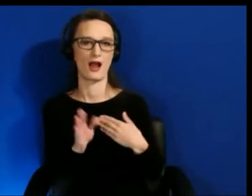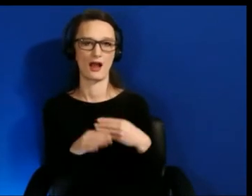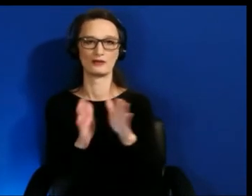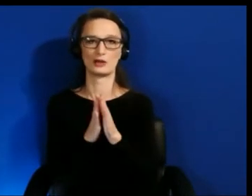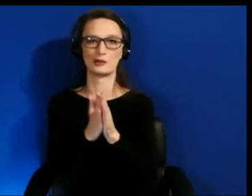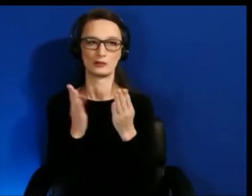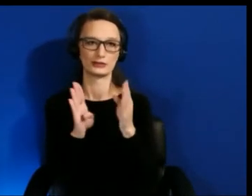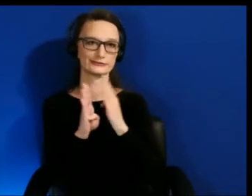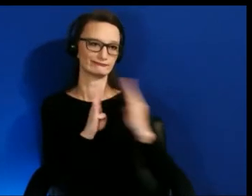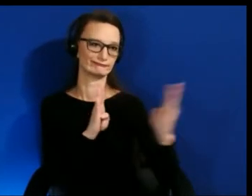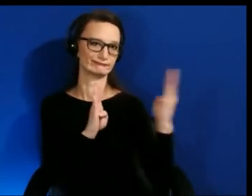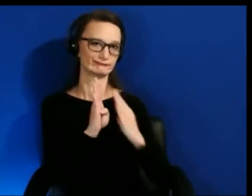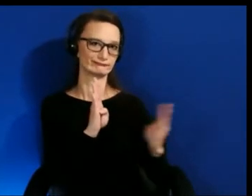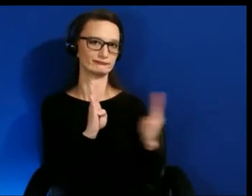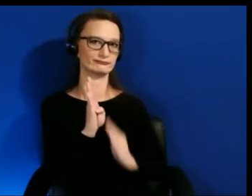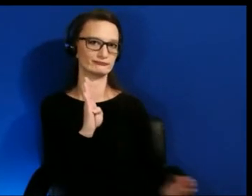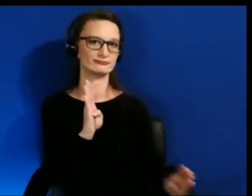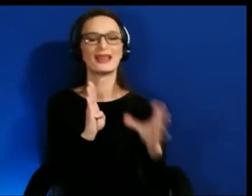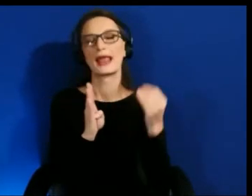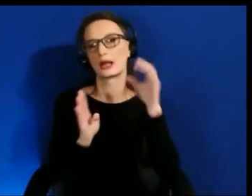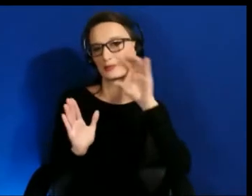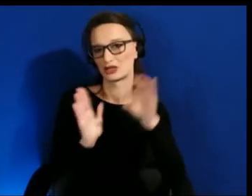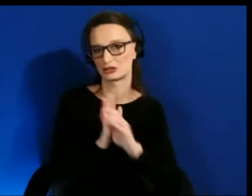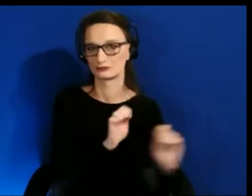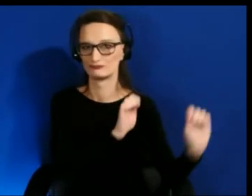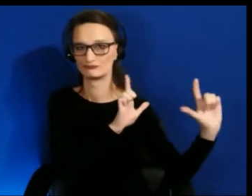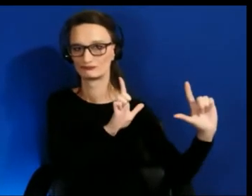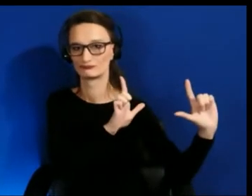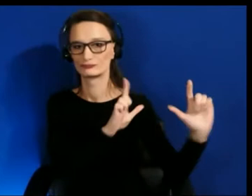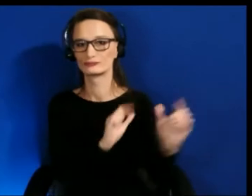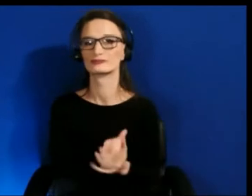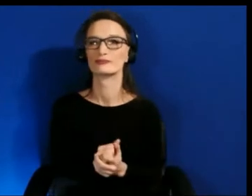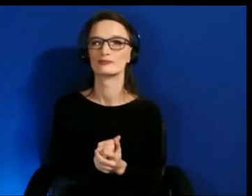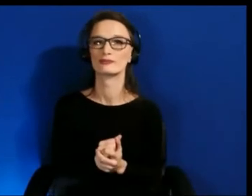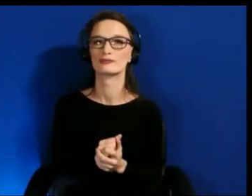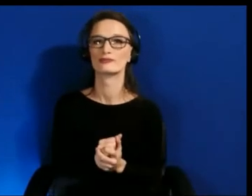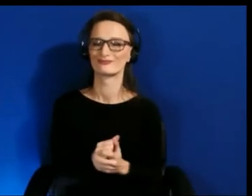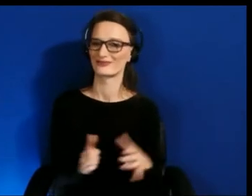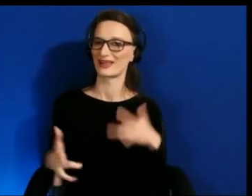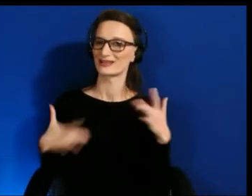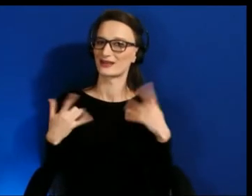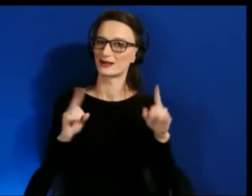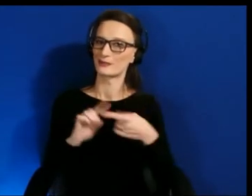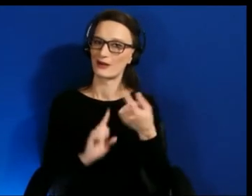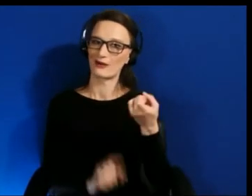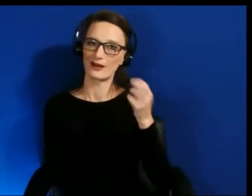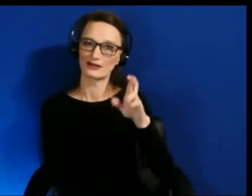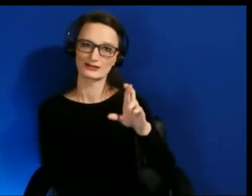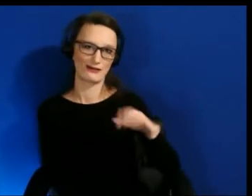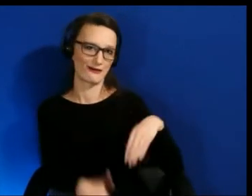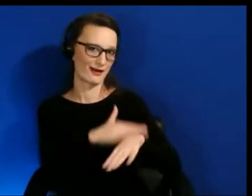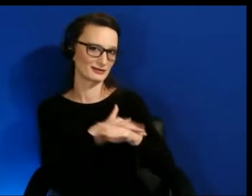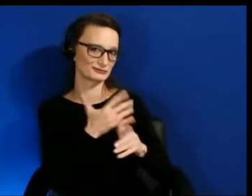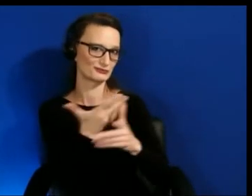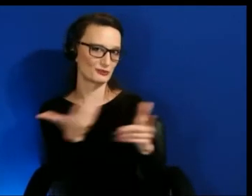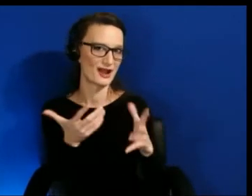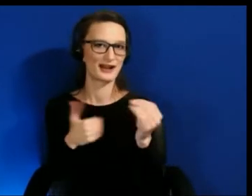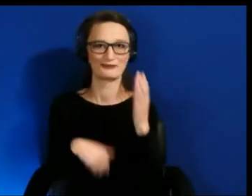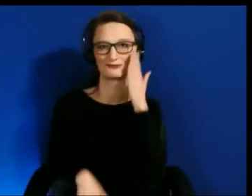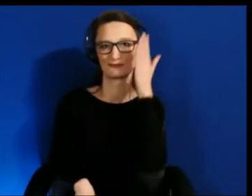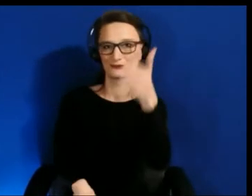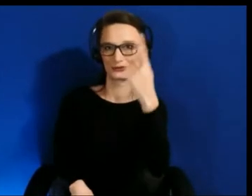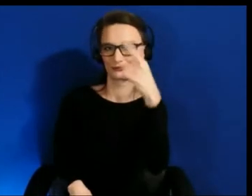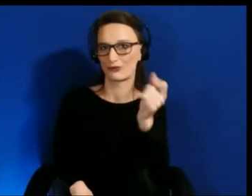And what excites me about XR Access and the future of XR technology is that we're building